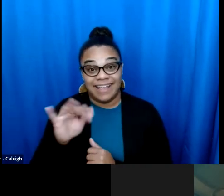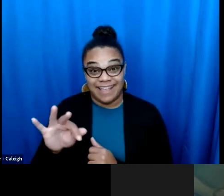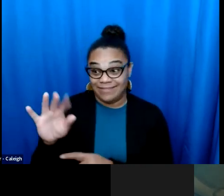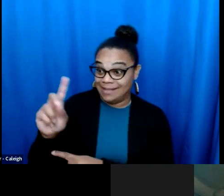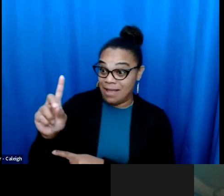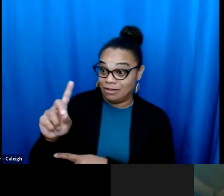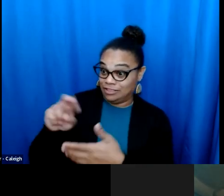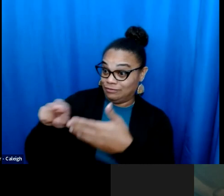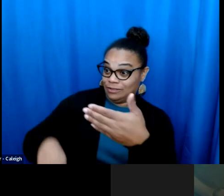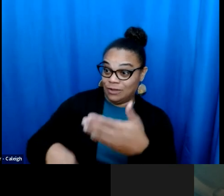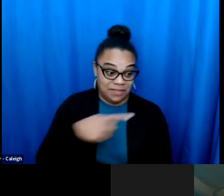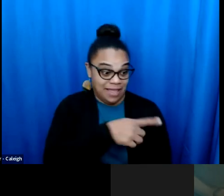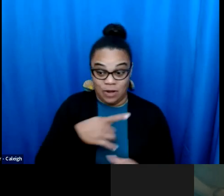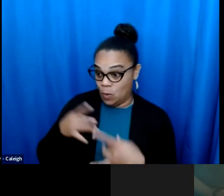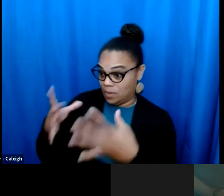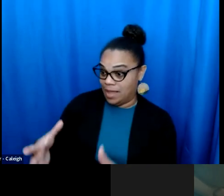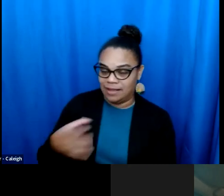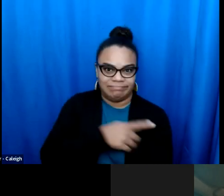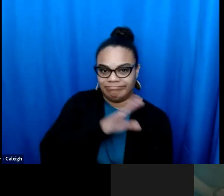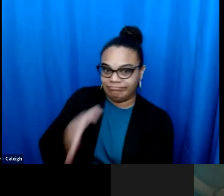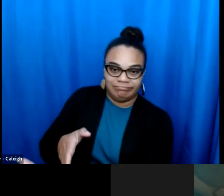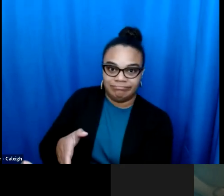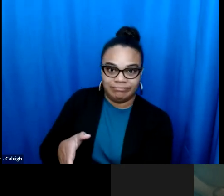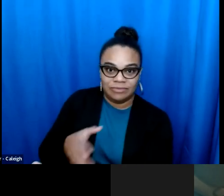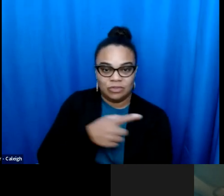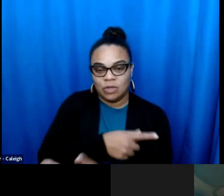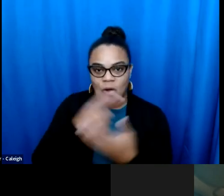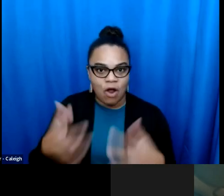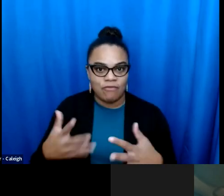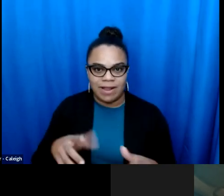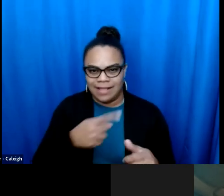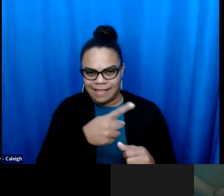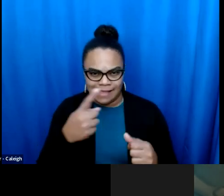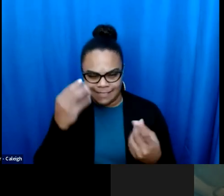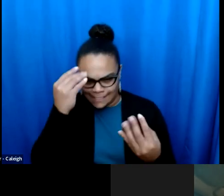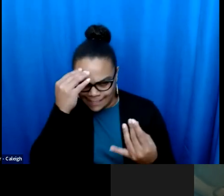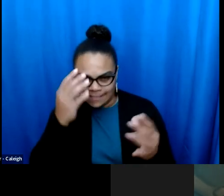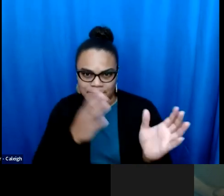us this amendment before, Sandy, they're not big The biggest one is around voting right. The extremes who brought us this amendment before Sandy They're not big fans of democracy in general, actually when it gives them outcomes. fans of democracy in general, especially when it gives them outcomes